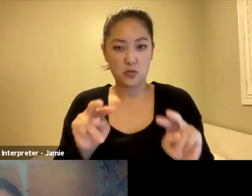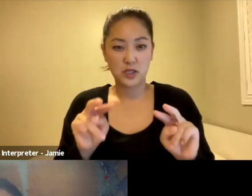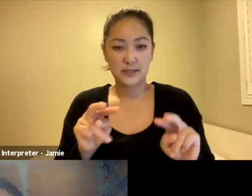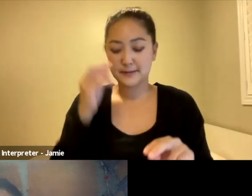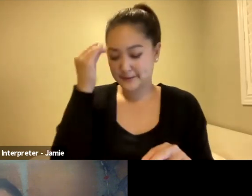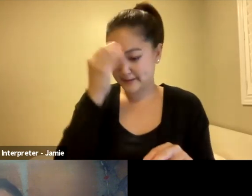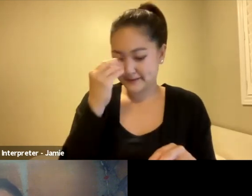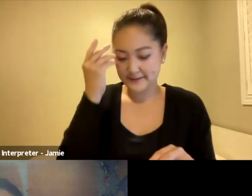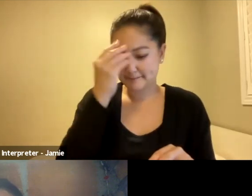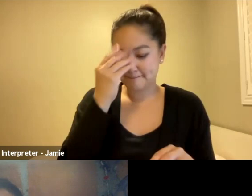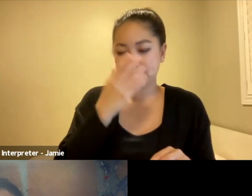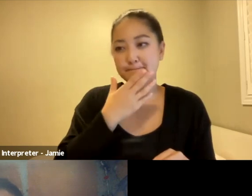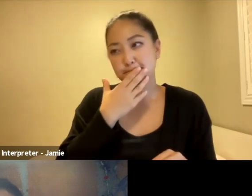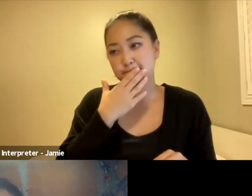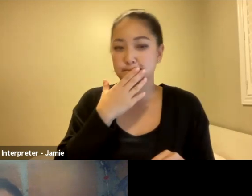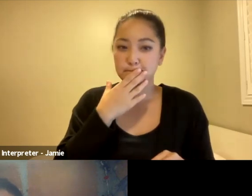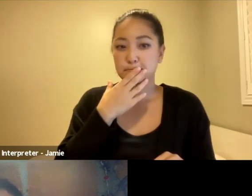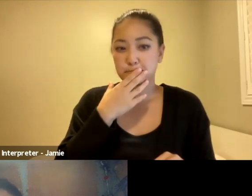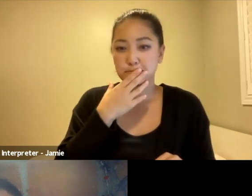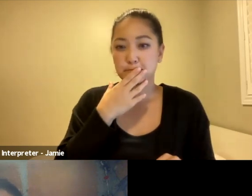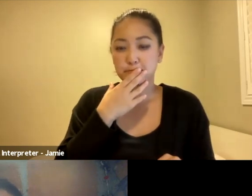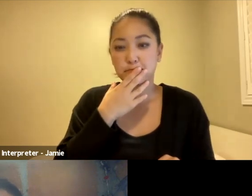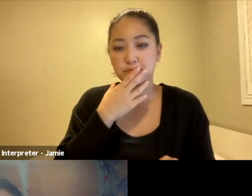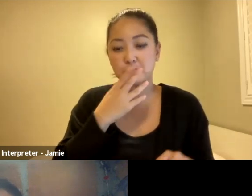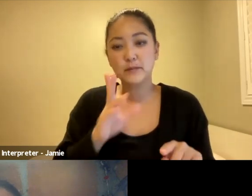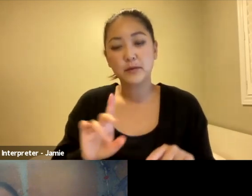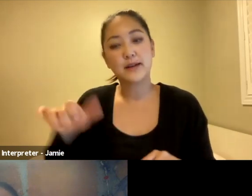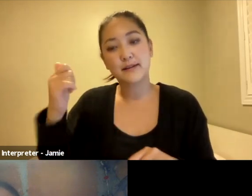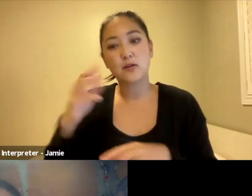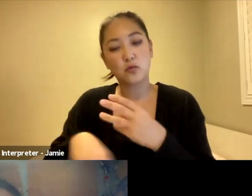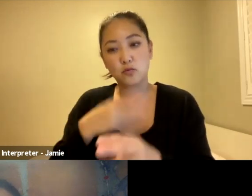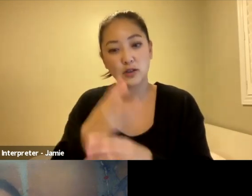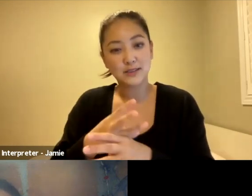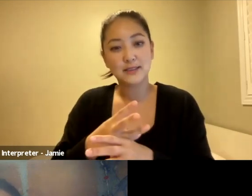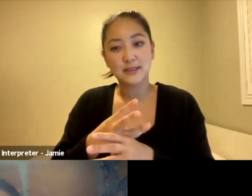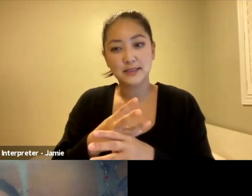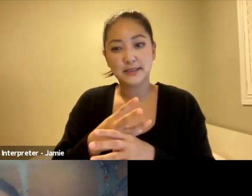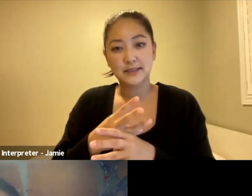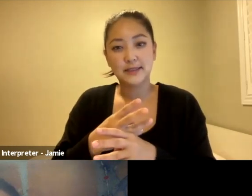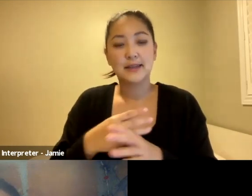to be able to be not cued, but to be able to think about a different world and a different portal if you will, and to be able to take me there.